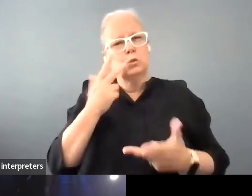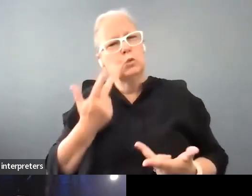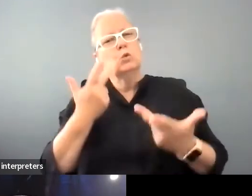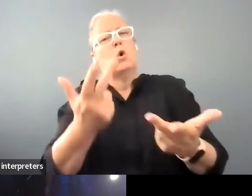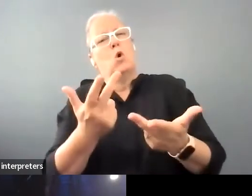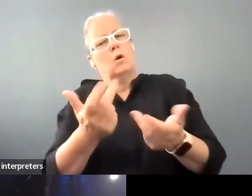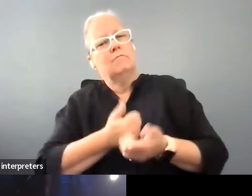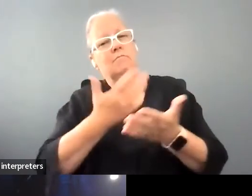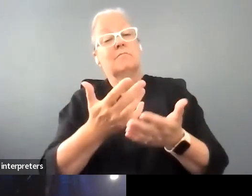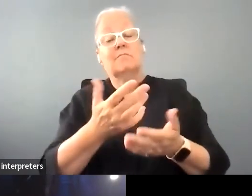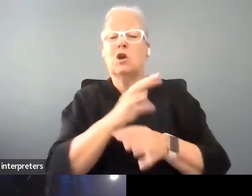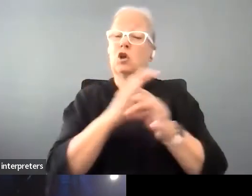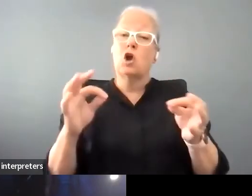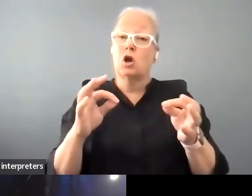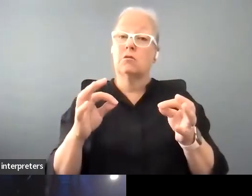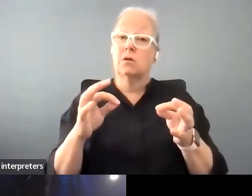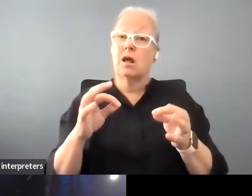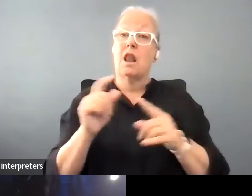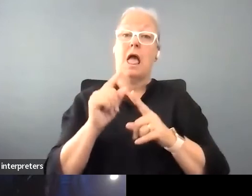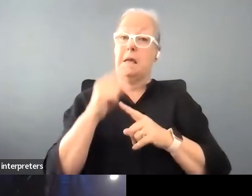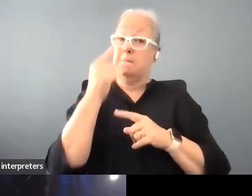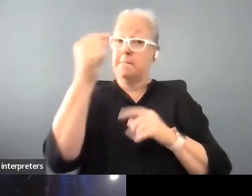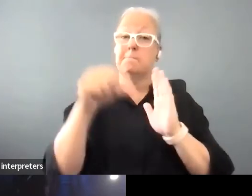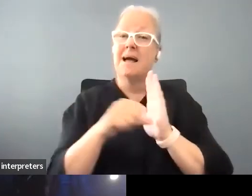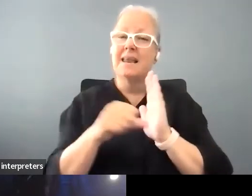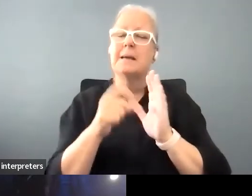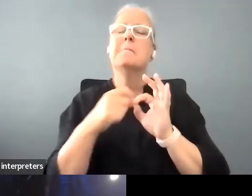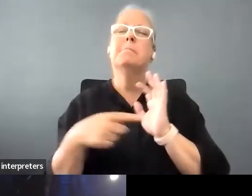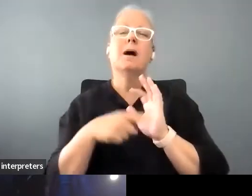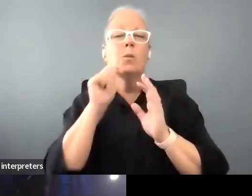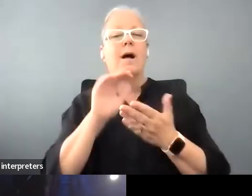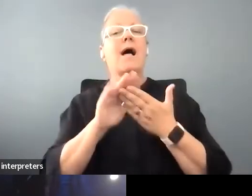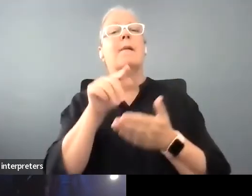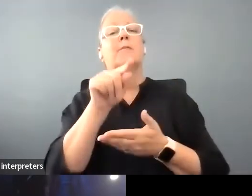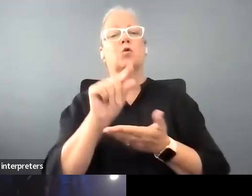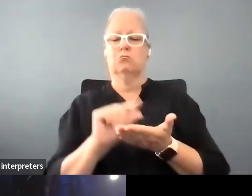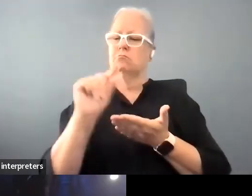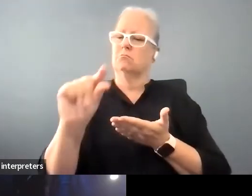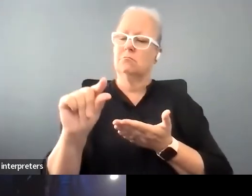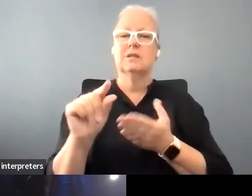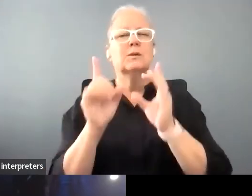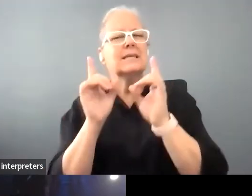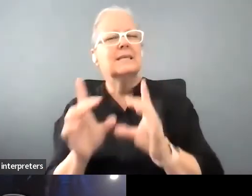of money but it might be the thing that gives you a chance to begin a project or to even complete a